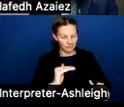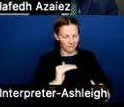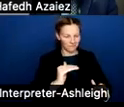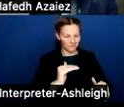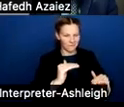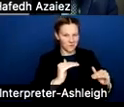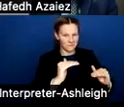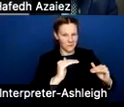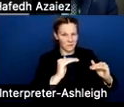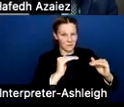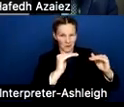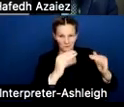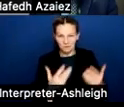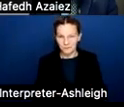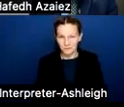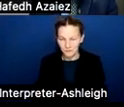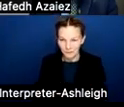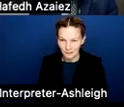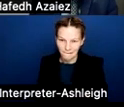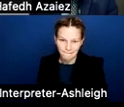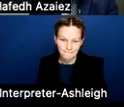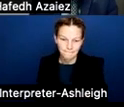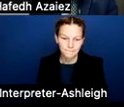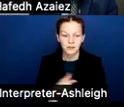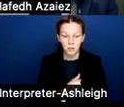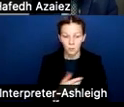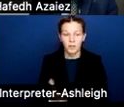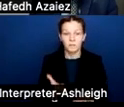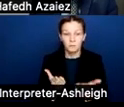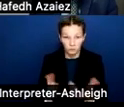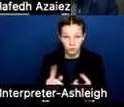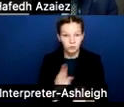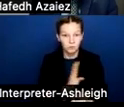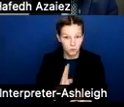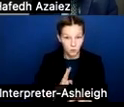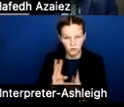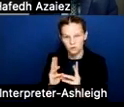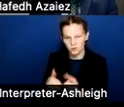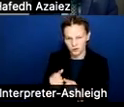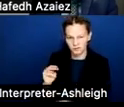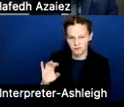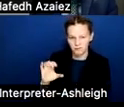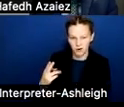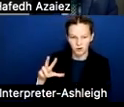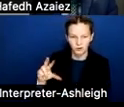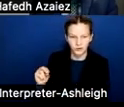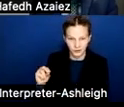So we brought these to our board at a workshop on March the 30th. And this was, Dennis mentioned earlier, some new realities